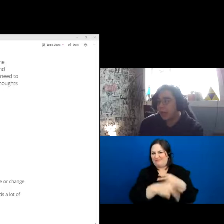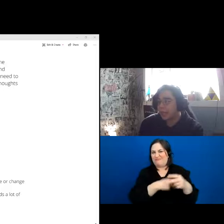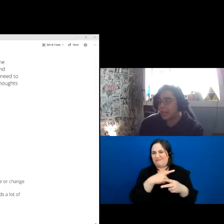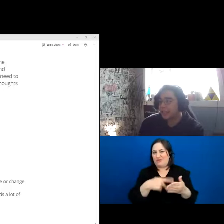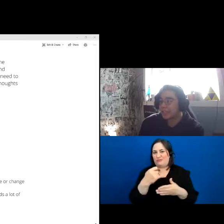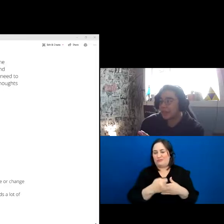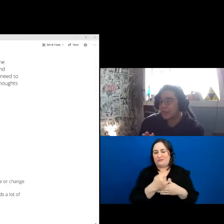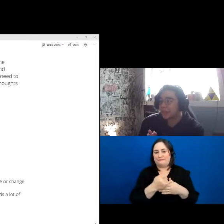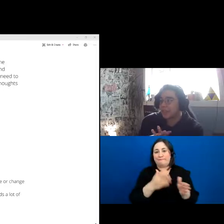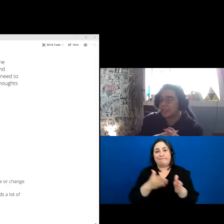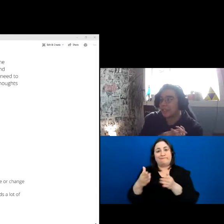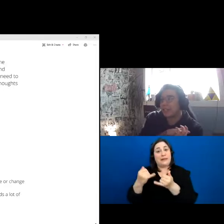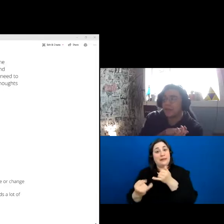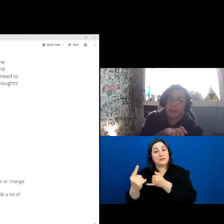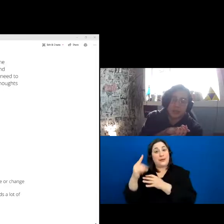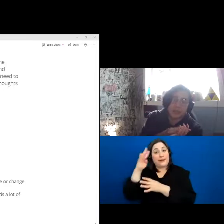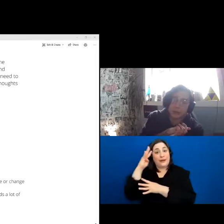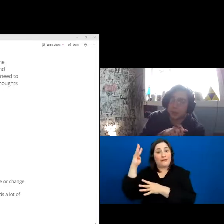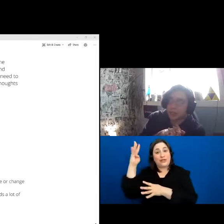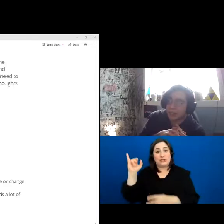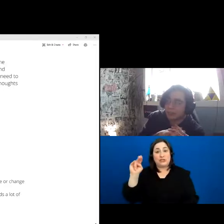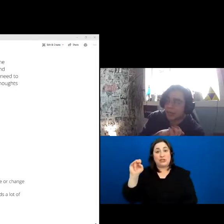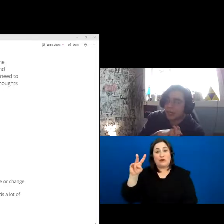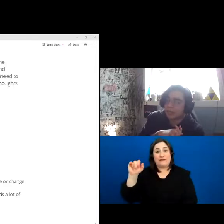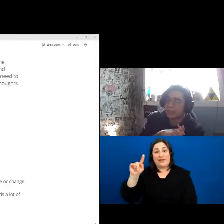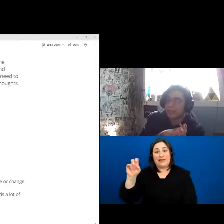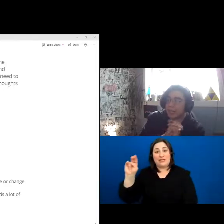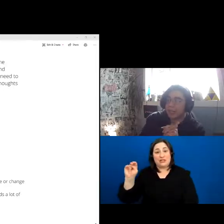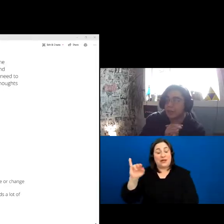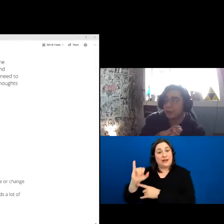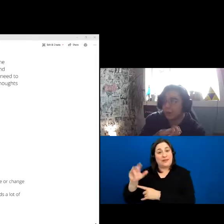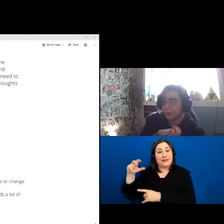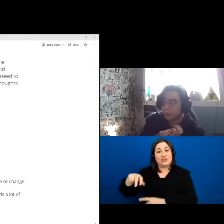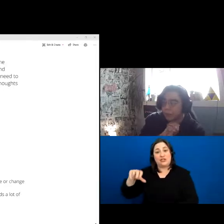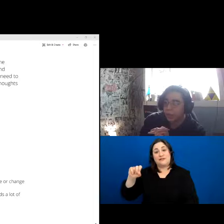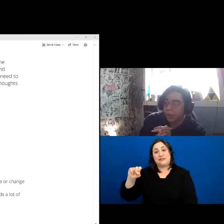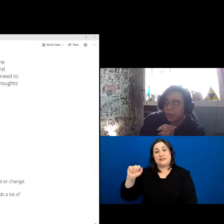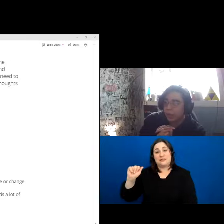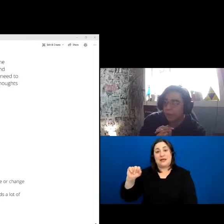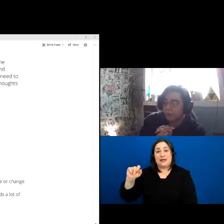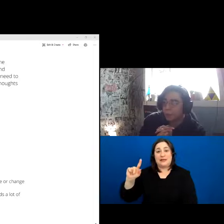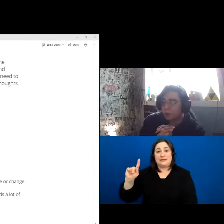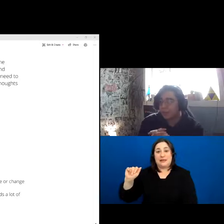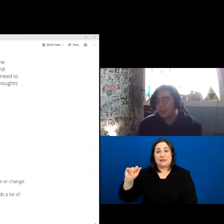And lastly, innovation. And innovation is represented by Chief Saskatoonberry. They like to